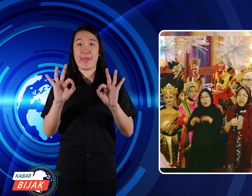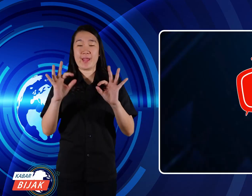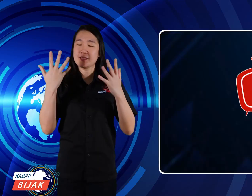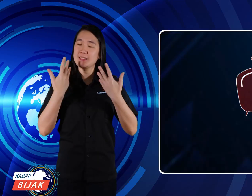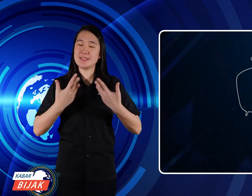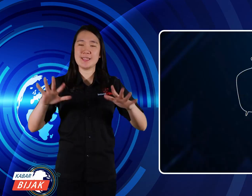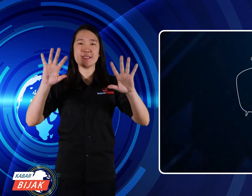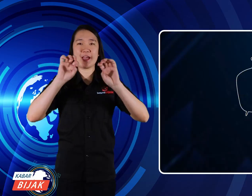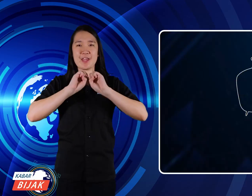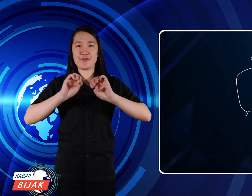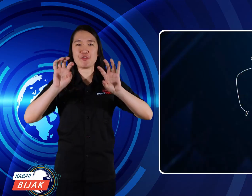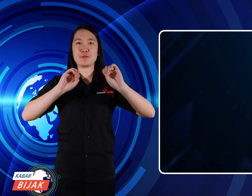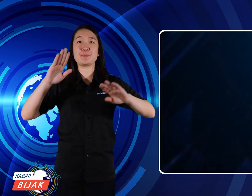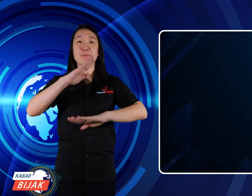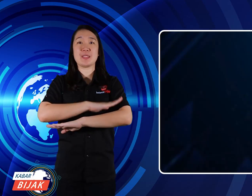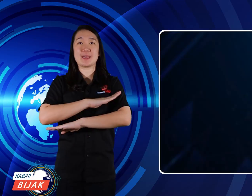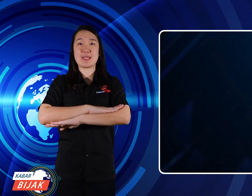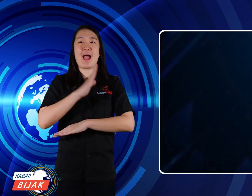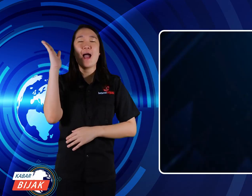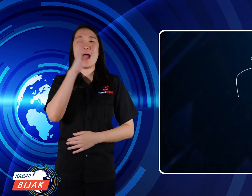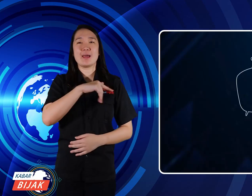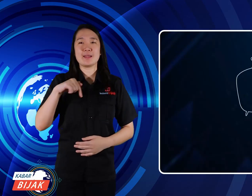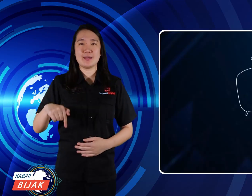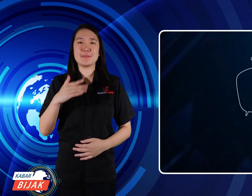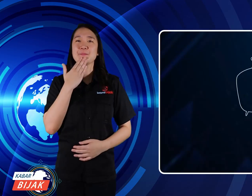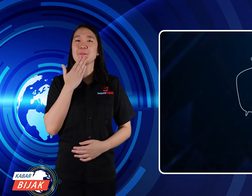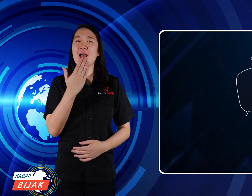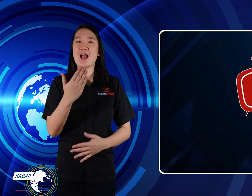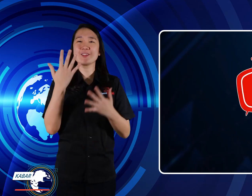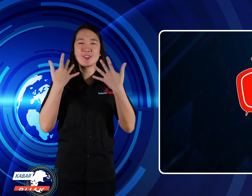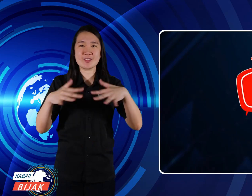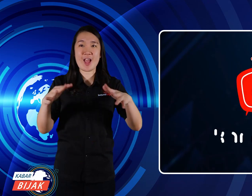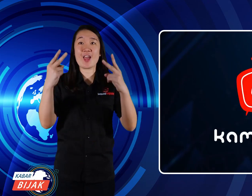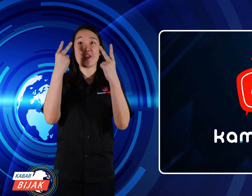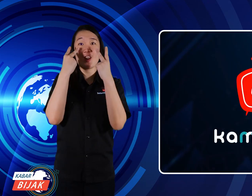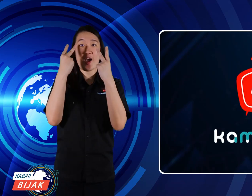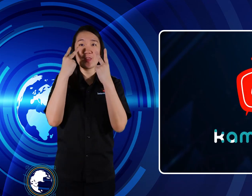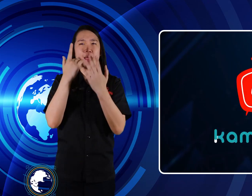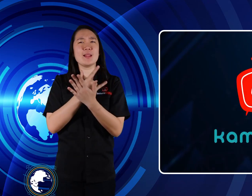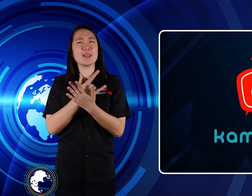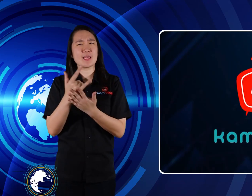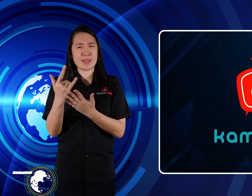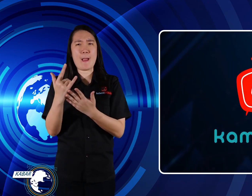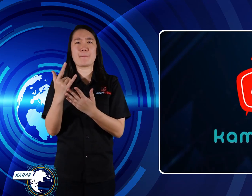OK, that's all the news for today. Thanks for watching the news,